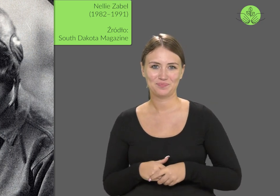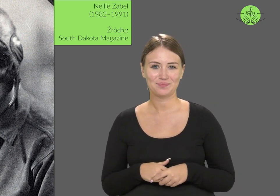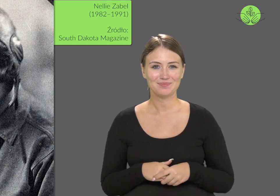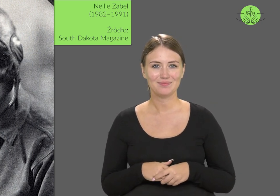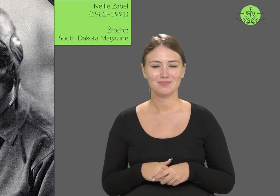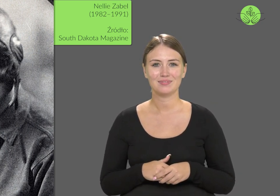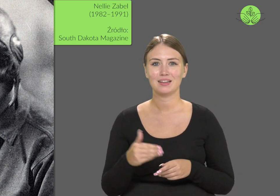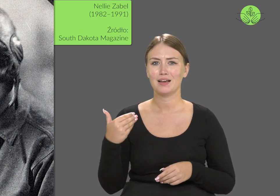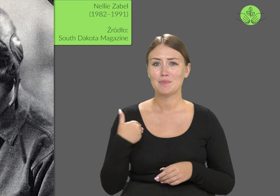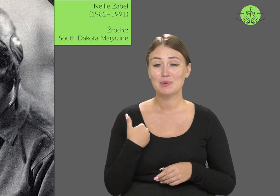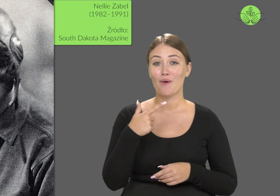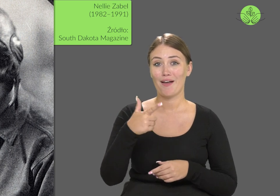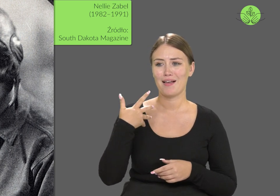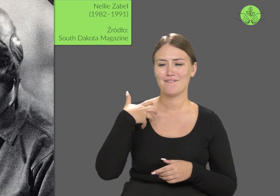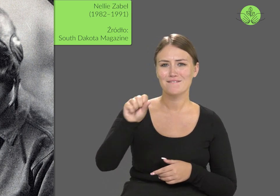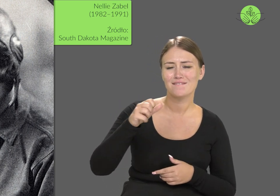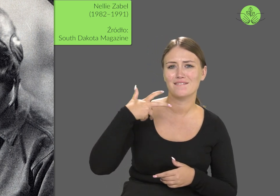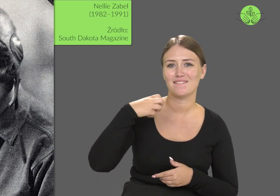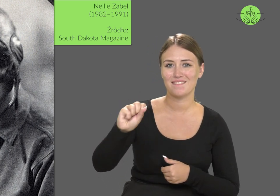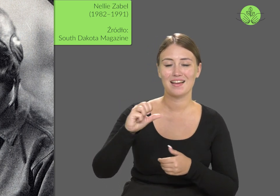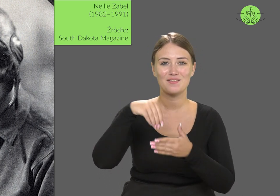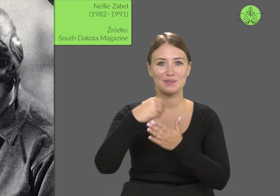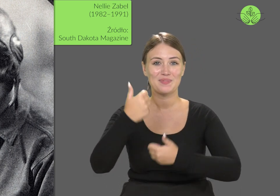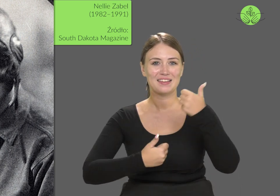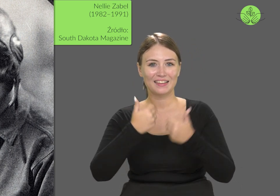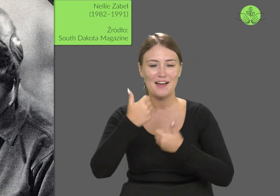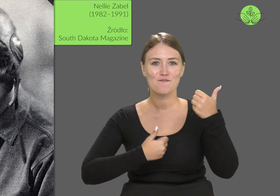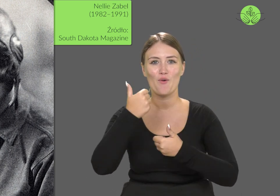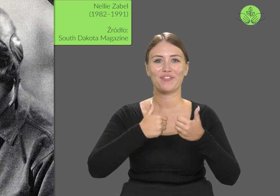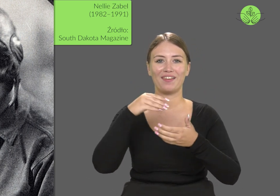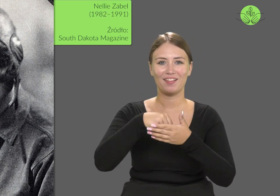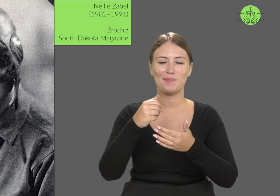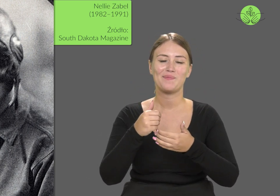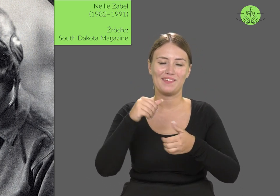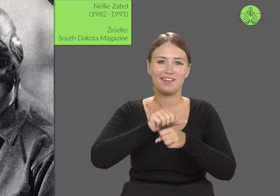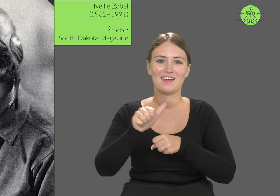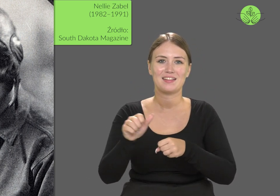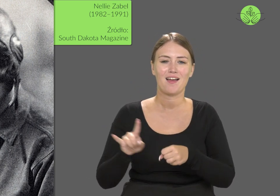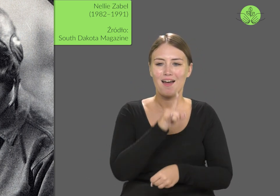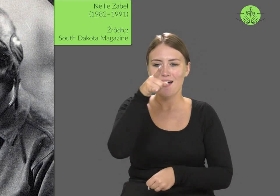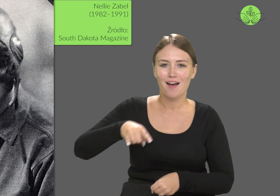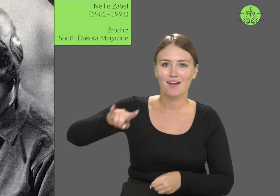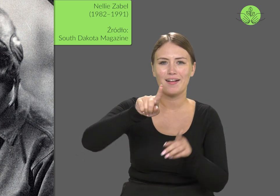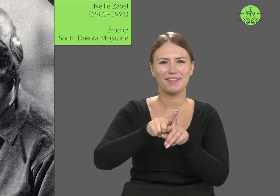She won aviation competitions,